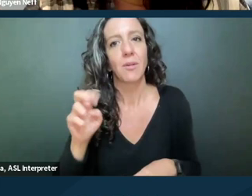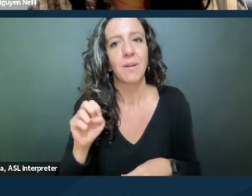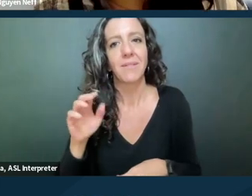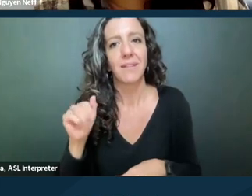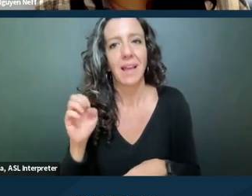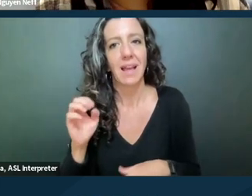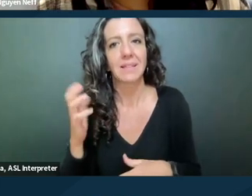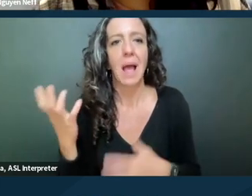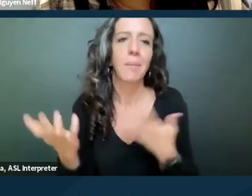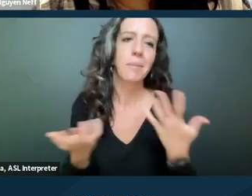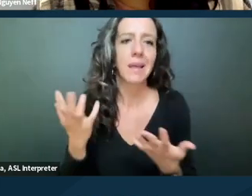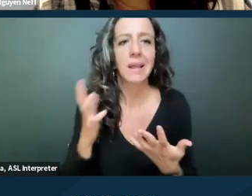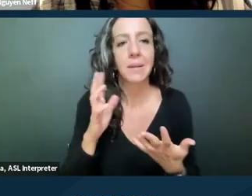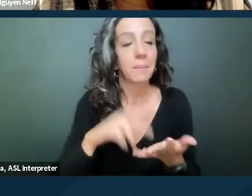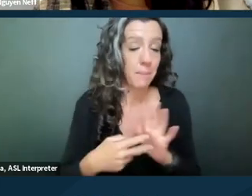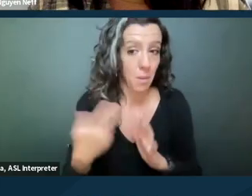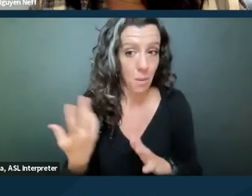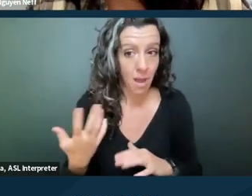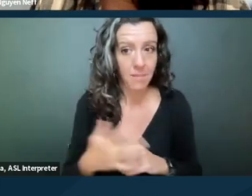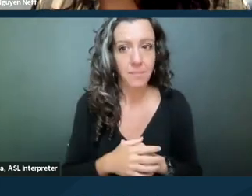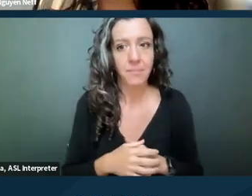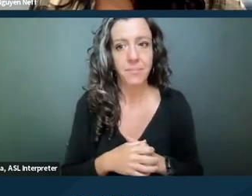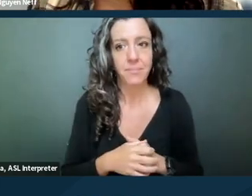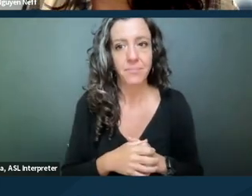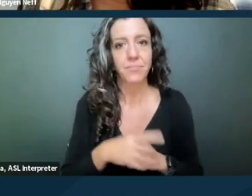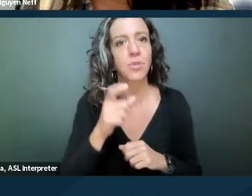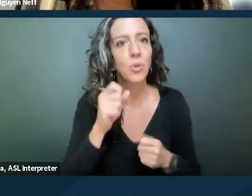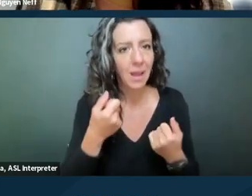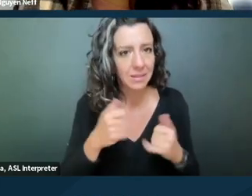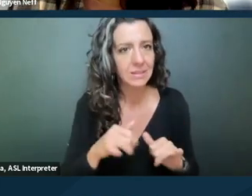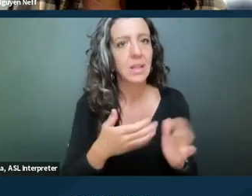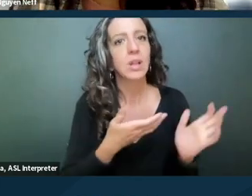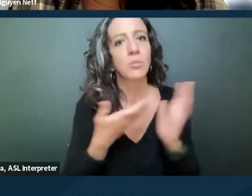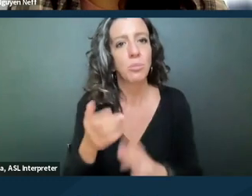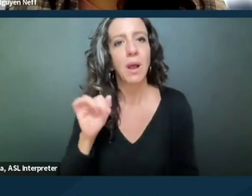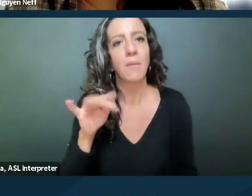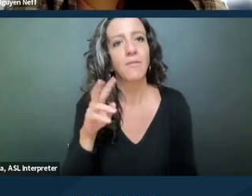And by that I mean you can still, you know, bring an affirmative case since you can't get damages